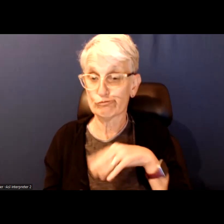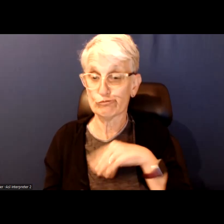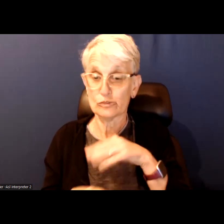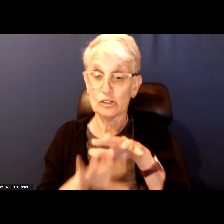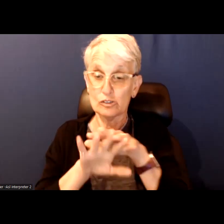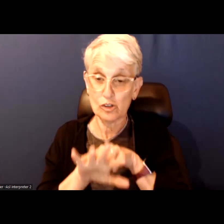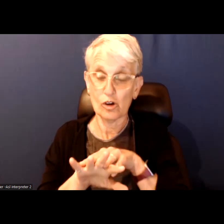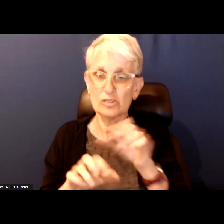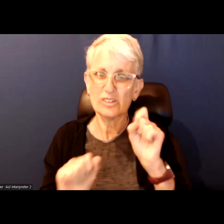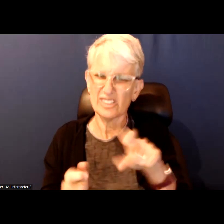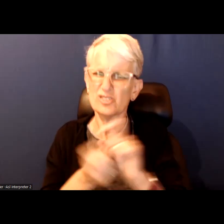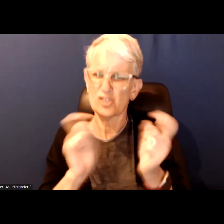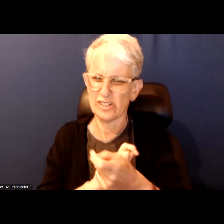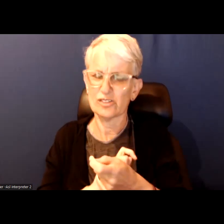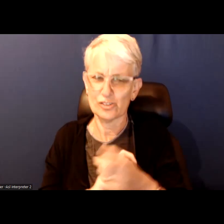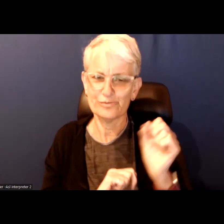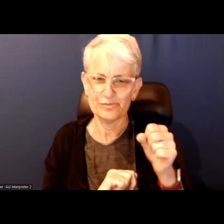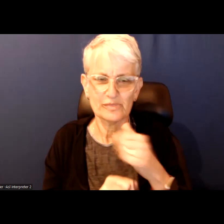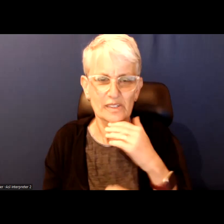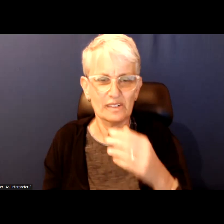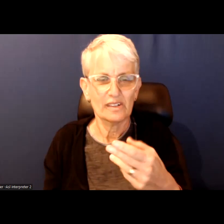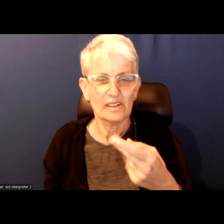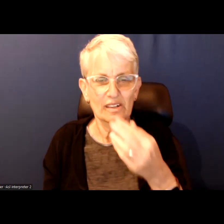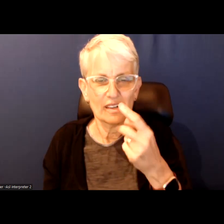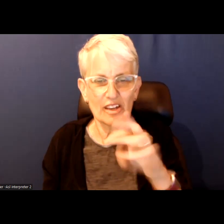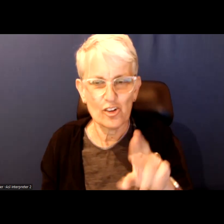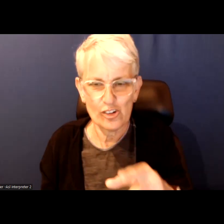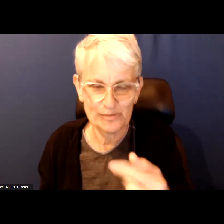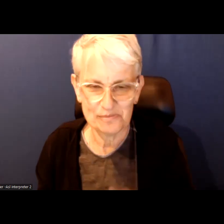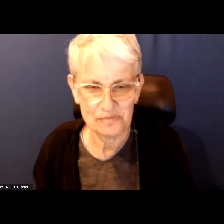there really needs to be some changes there. Heather, what kind of leader do we need?